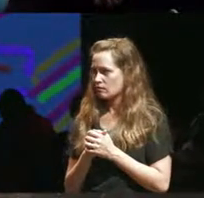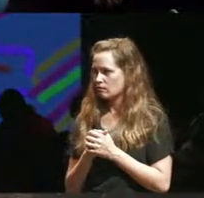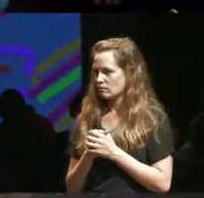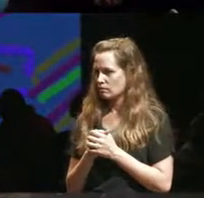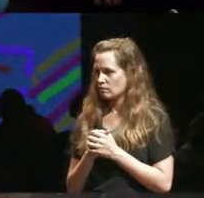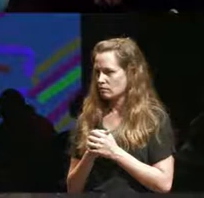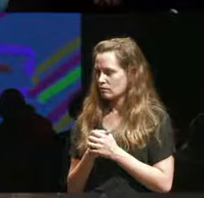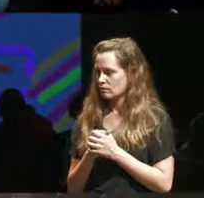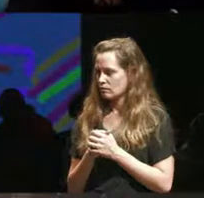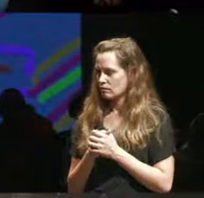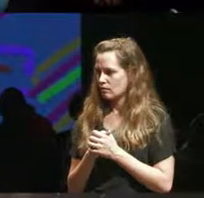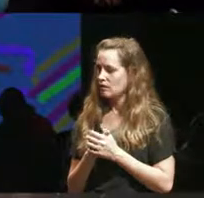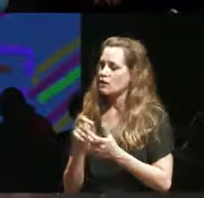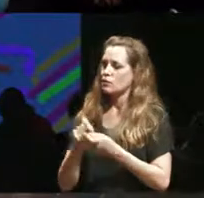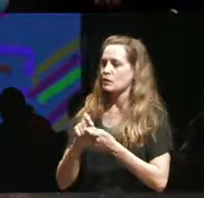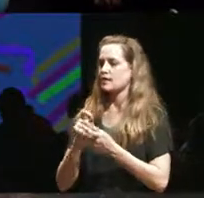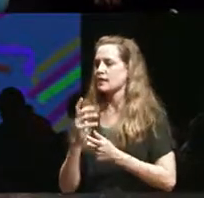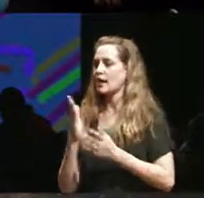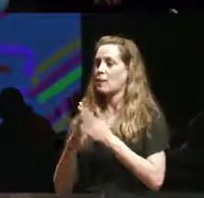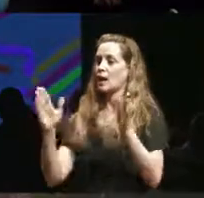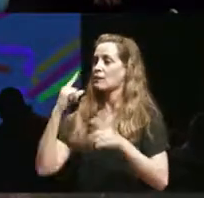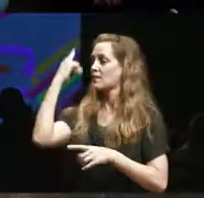particular kind of public face of disability movements and disability arts